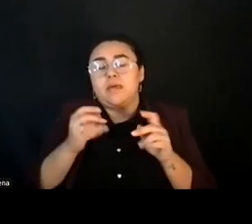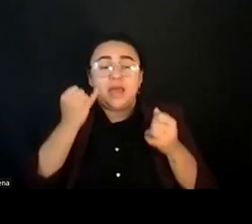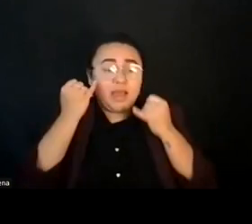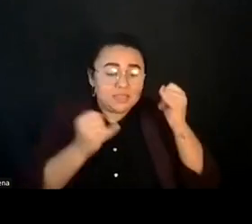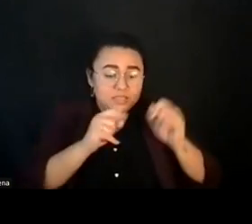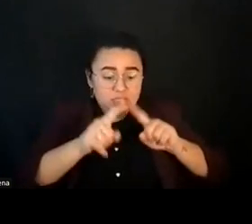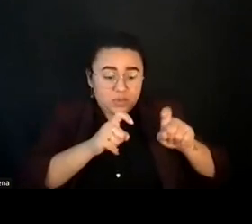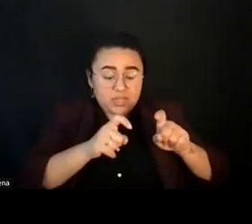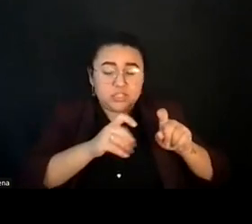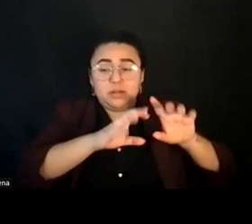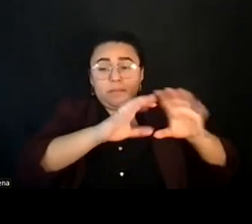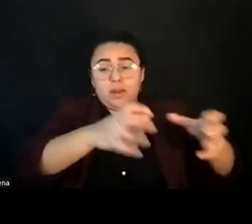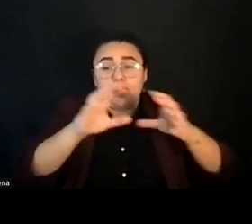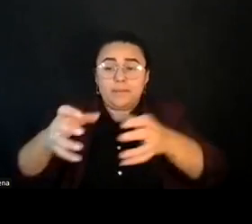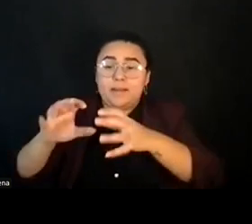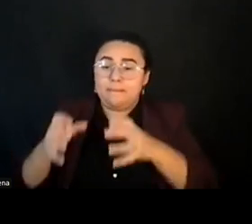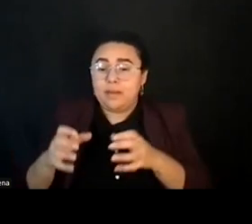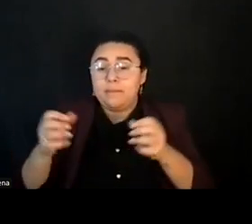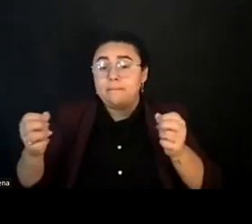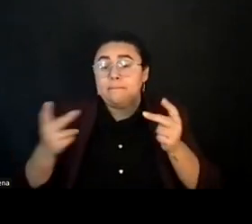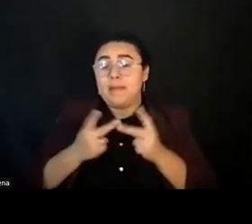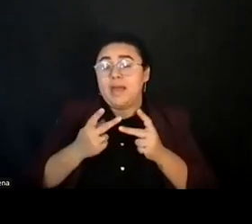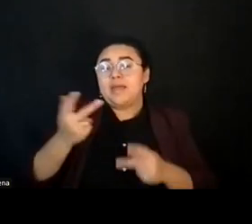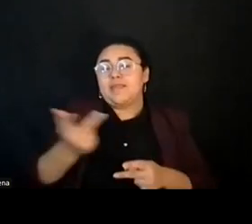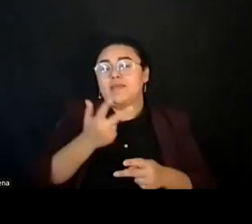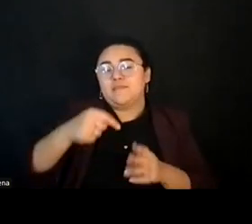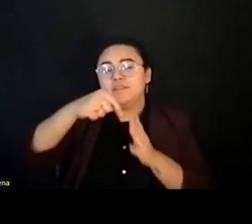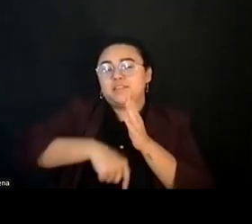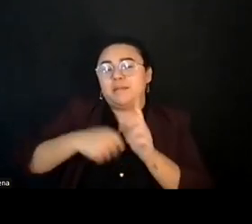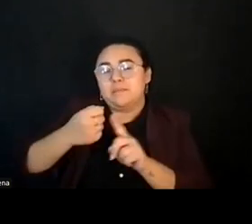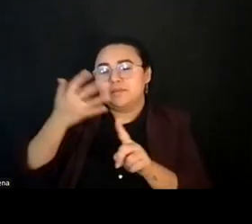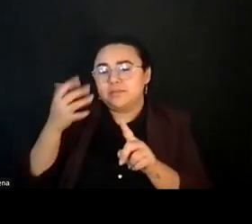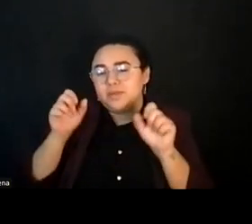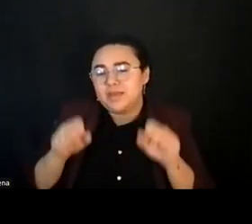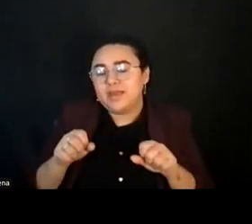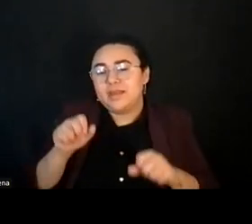We're going to come back and then the three of you will be able to go deeper and Ashley will guide that conversation.